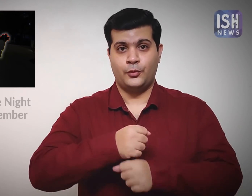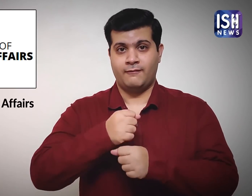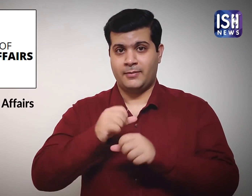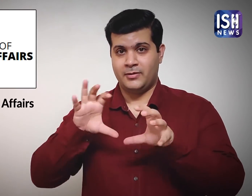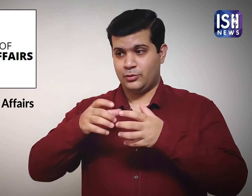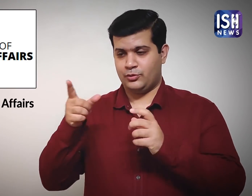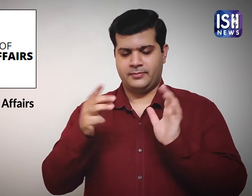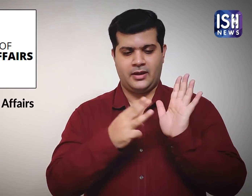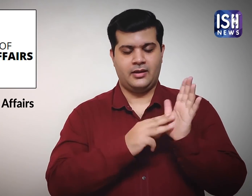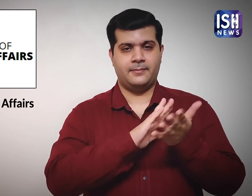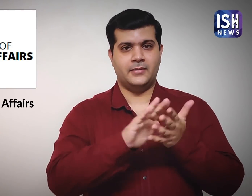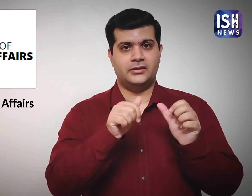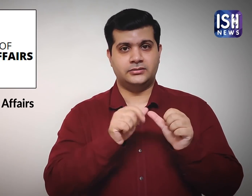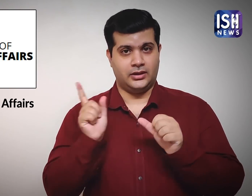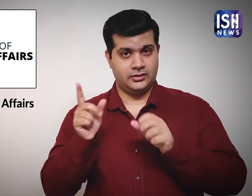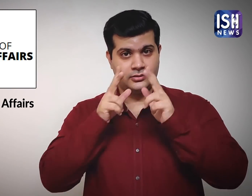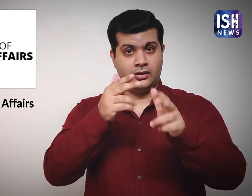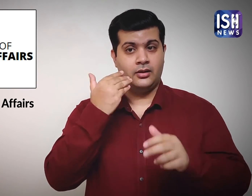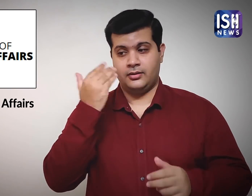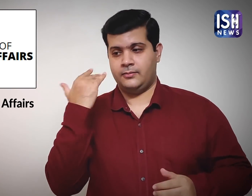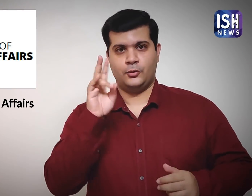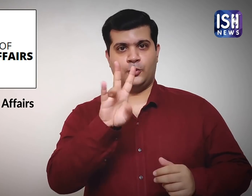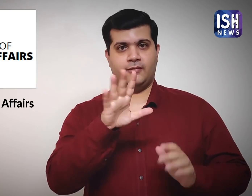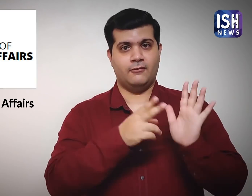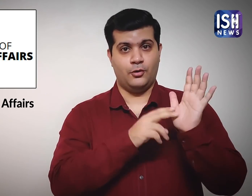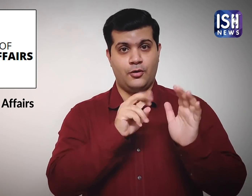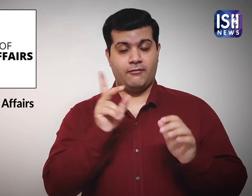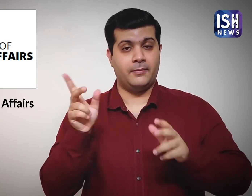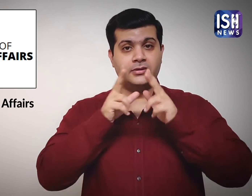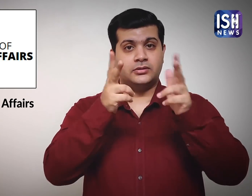The Ministry of Home Affairs om 25th November said